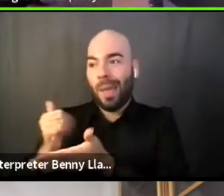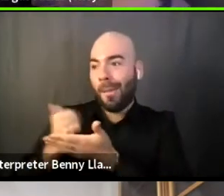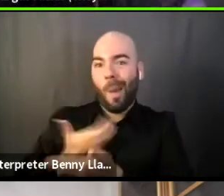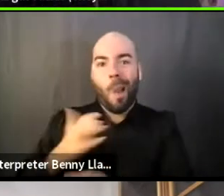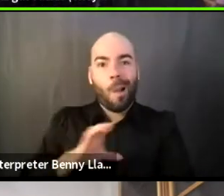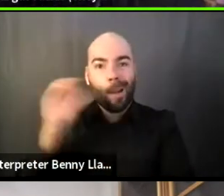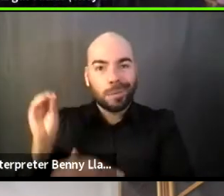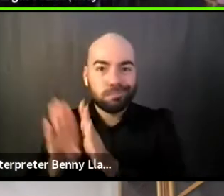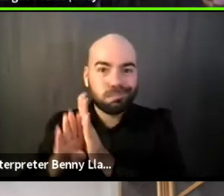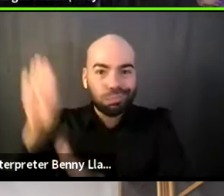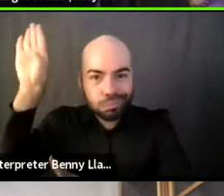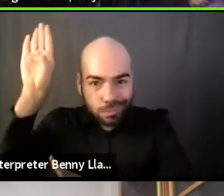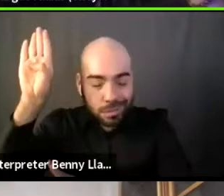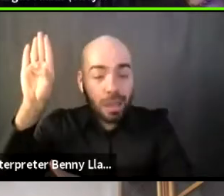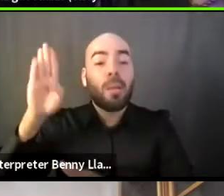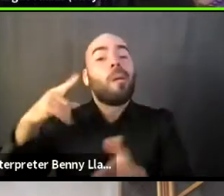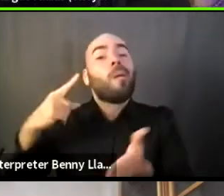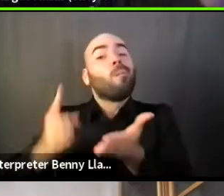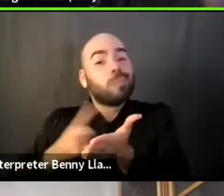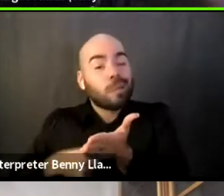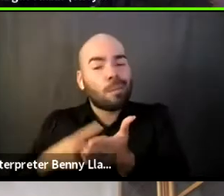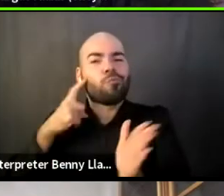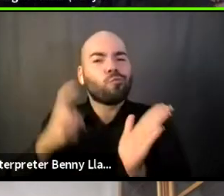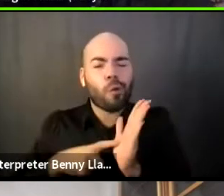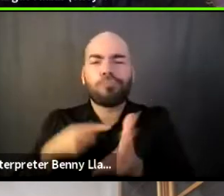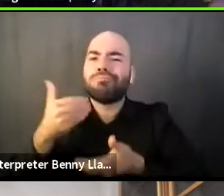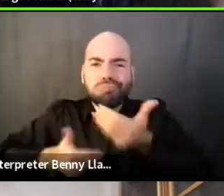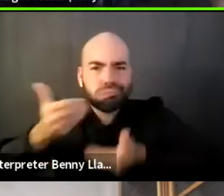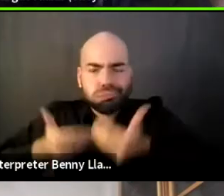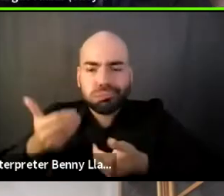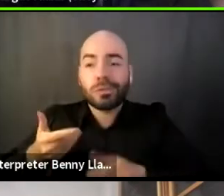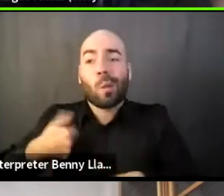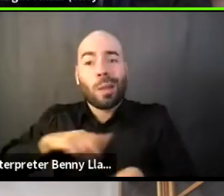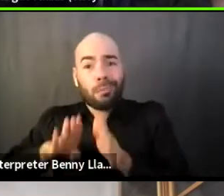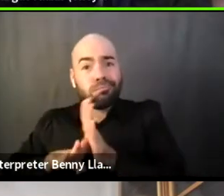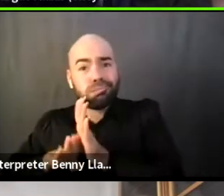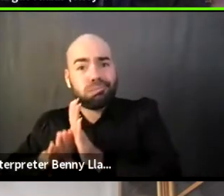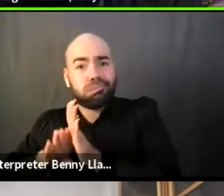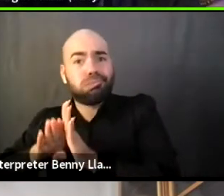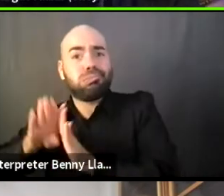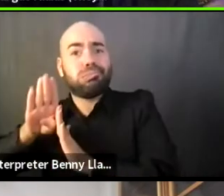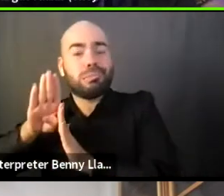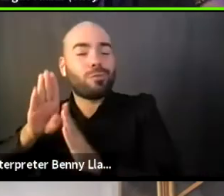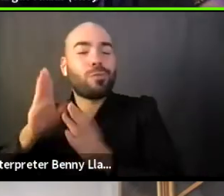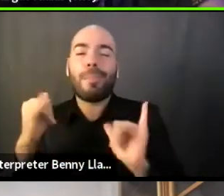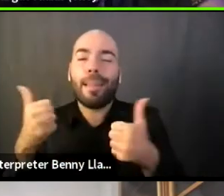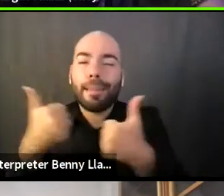where you're like, oh, it's, yeah, it's a very strategic thing, but usually, it's a no for me.